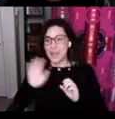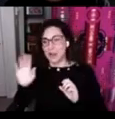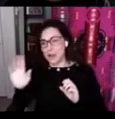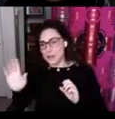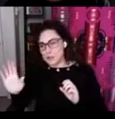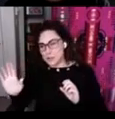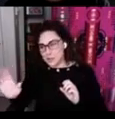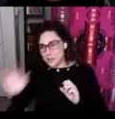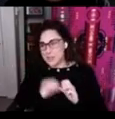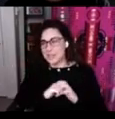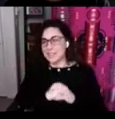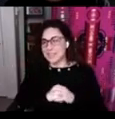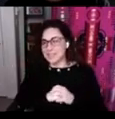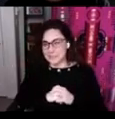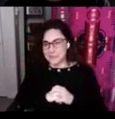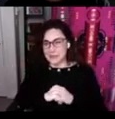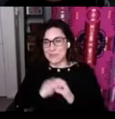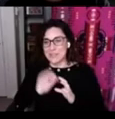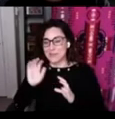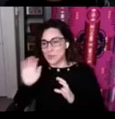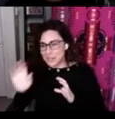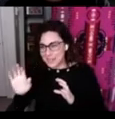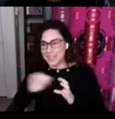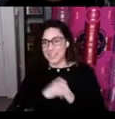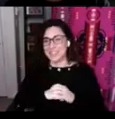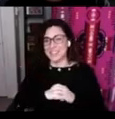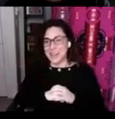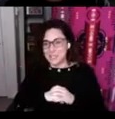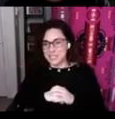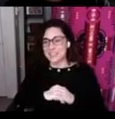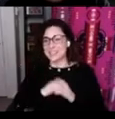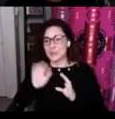are also contributing in the living room. They're working in the language nest, they're